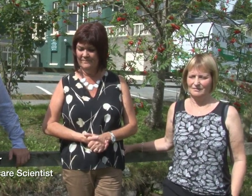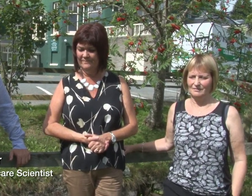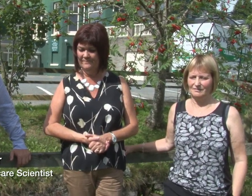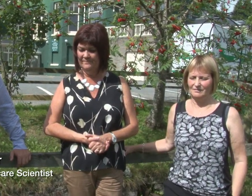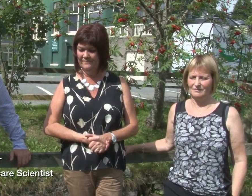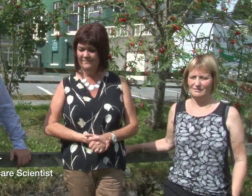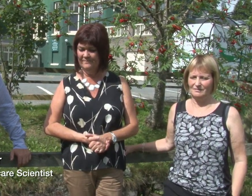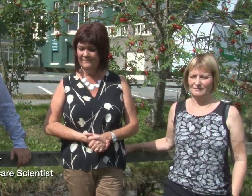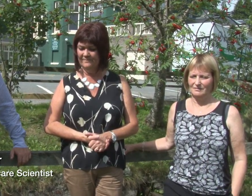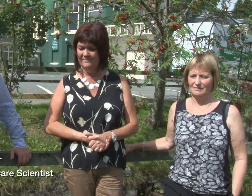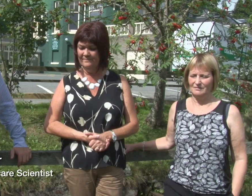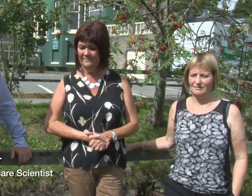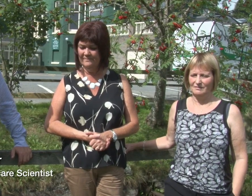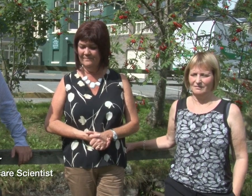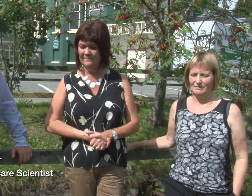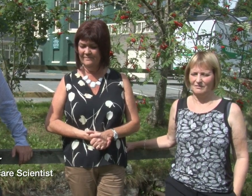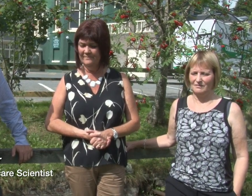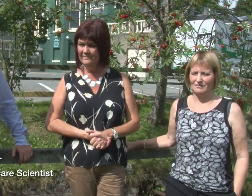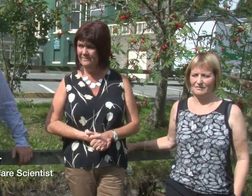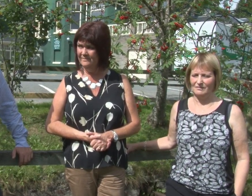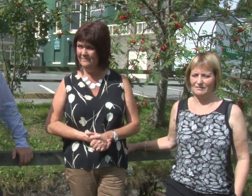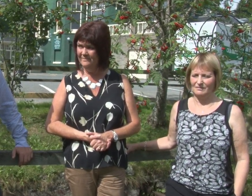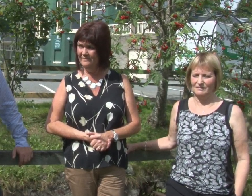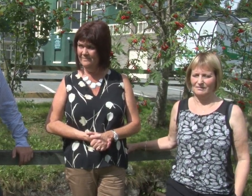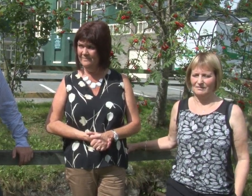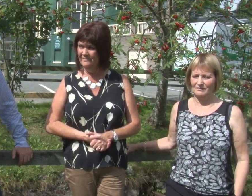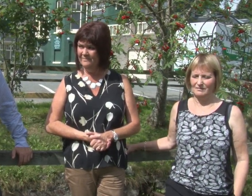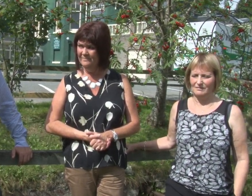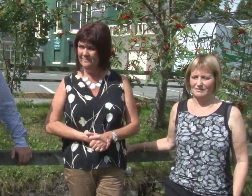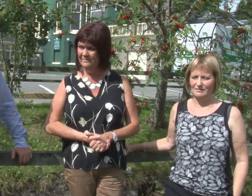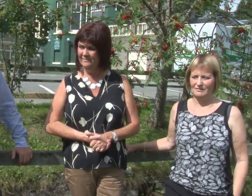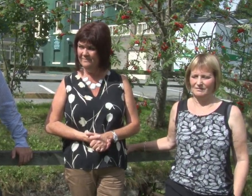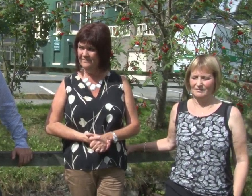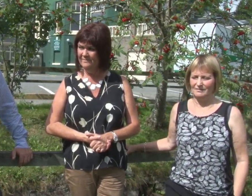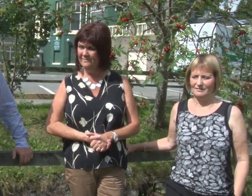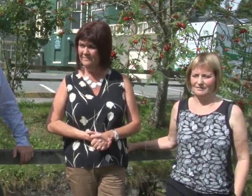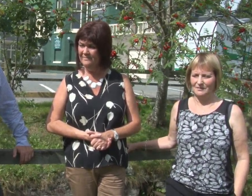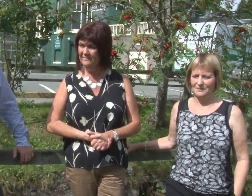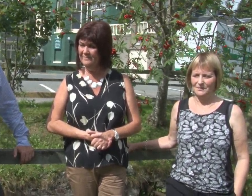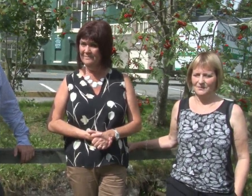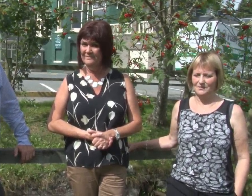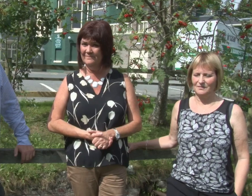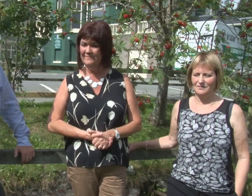informed consent, and the clinician knowing that the patient has understood what